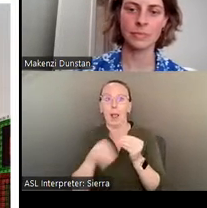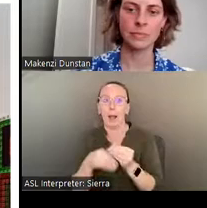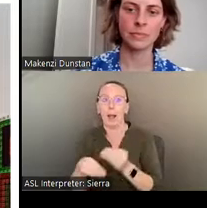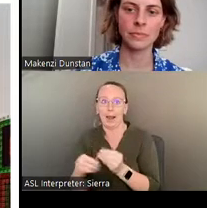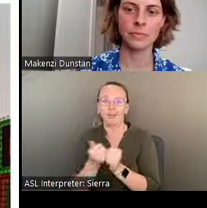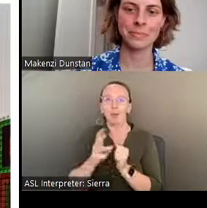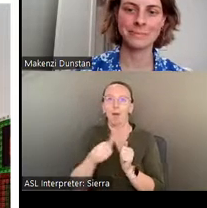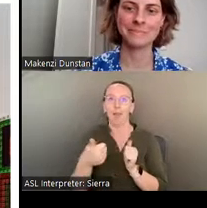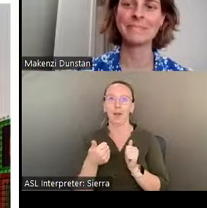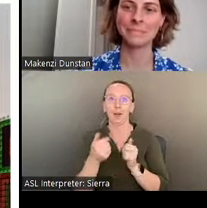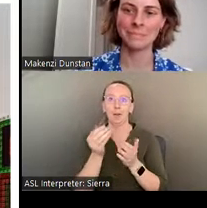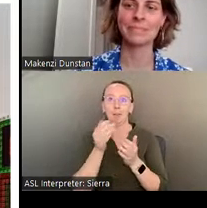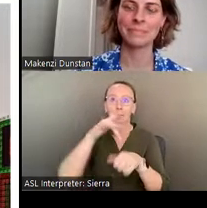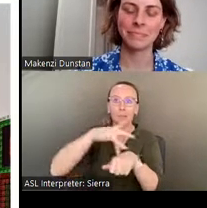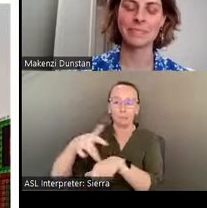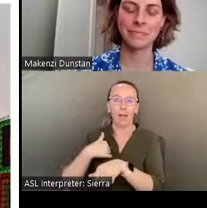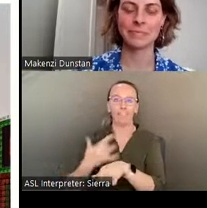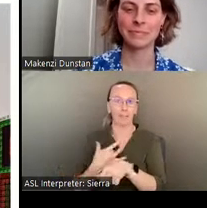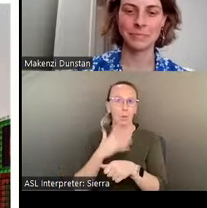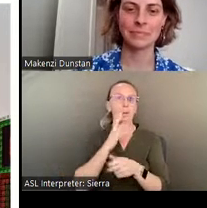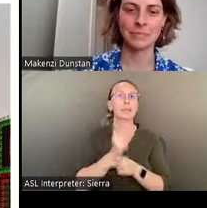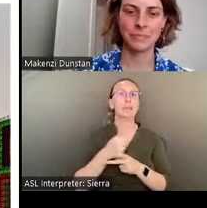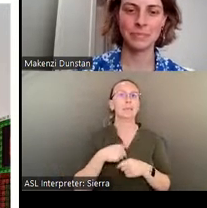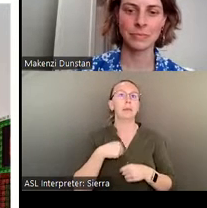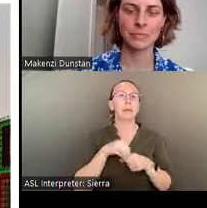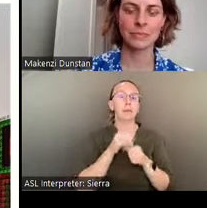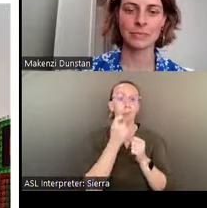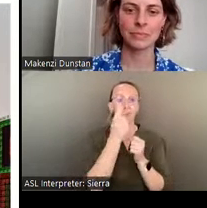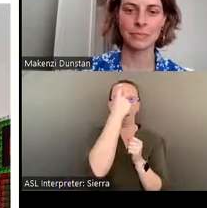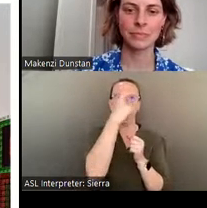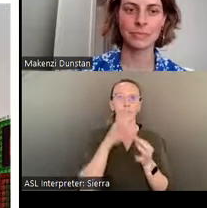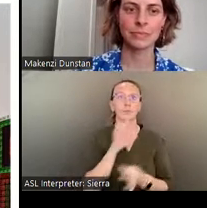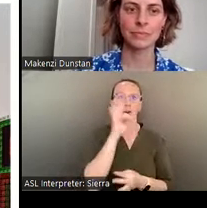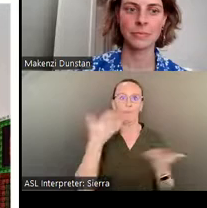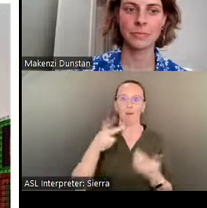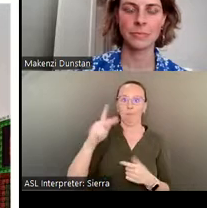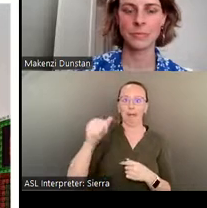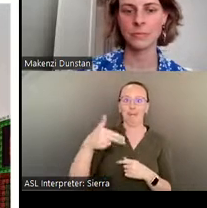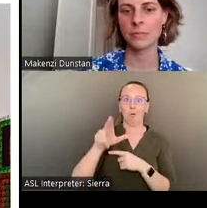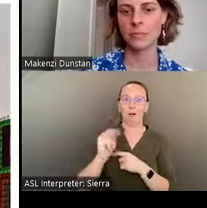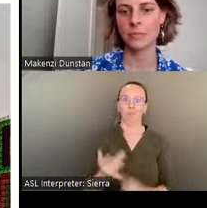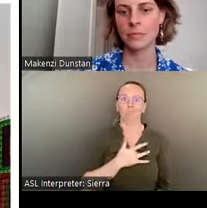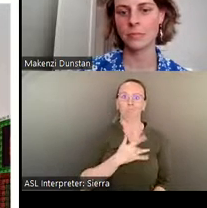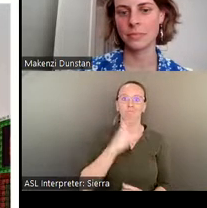the spirit of what Pasaquan already represents to me: those who choose the road less traveled